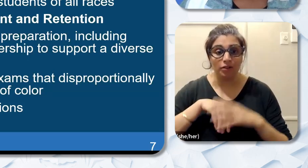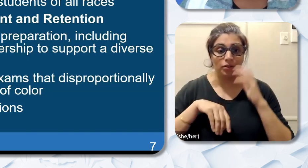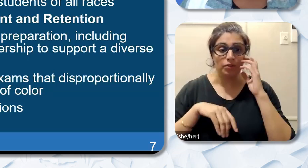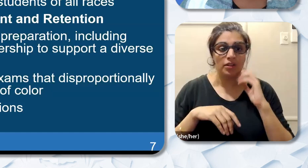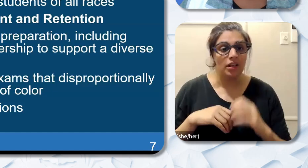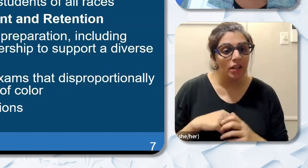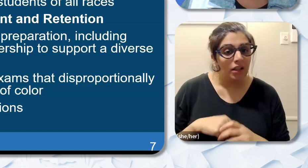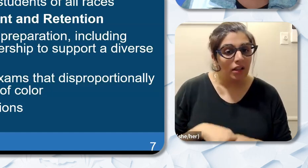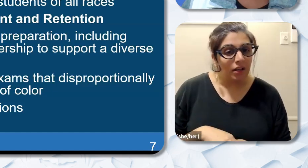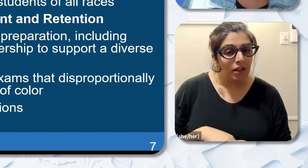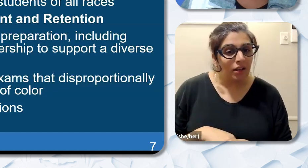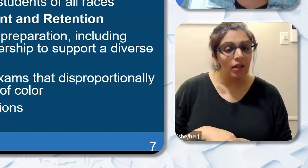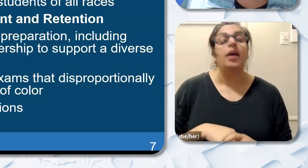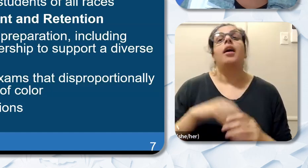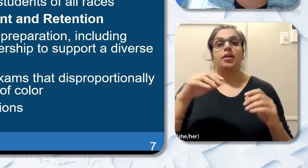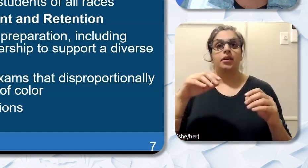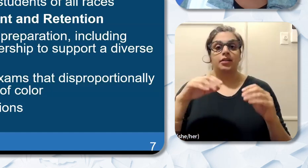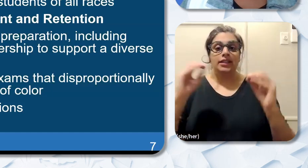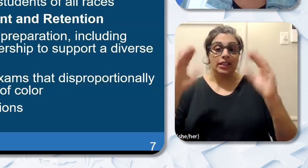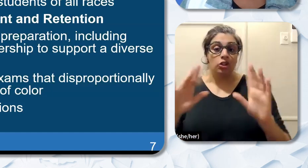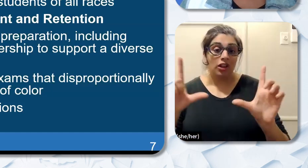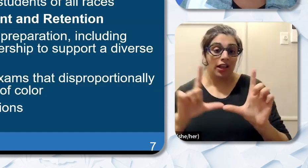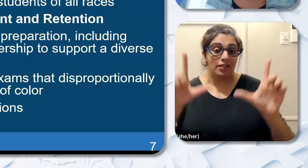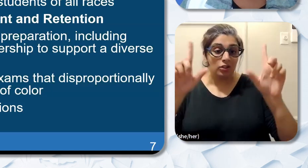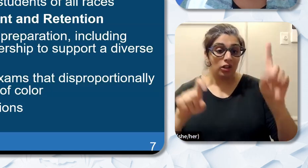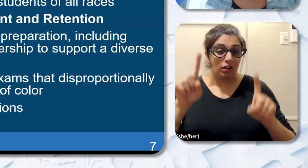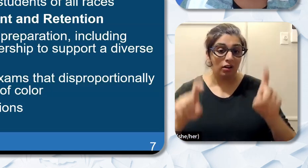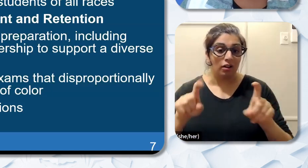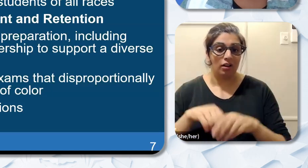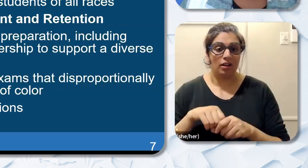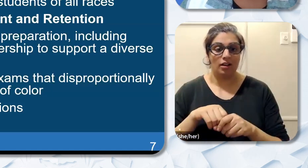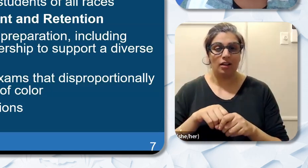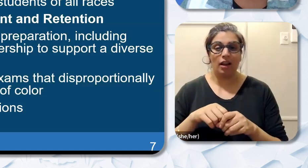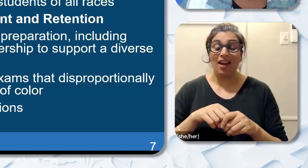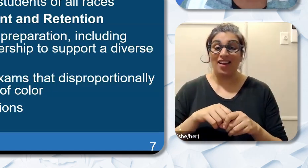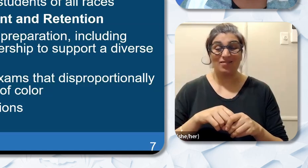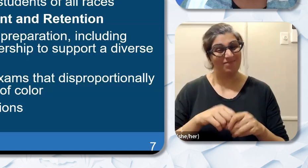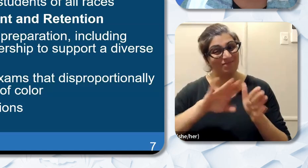Teacher licensure exams that disproportionately exclude teacher candidates from color poor working